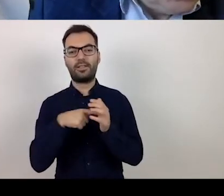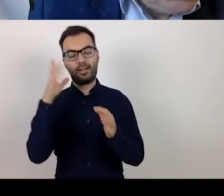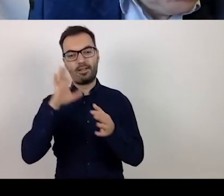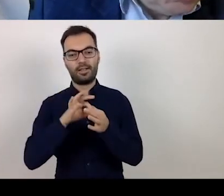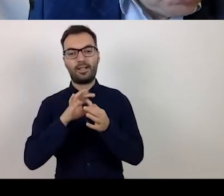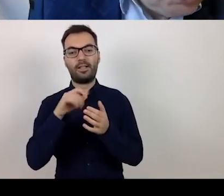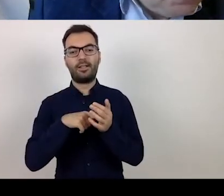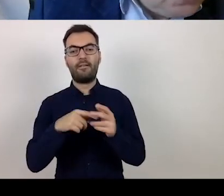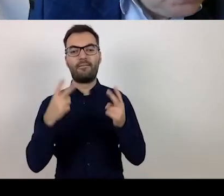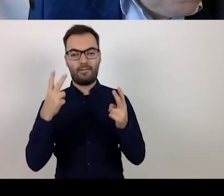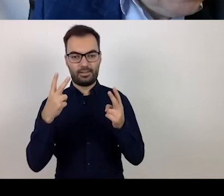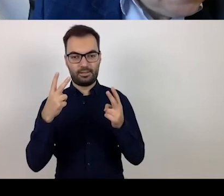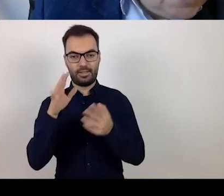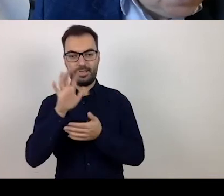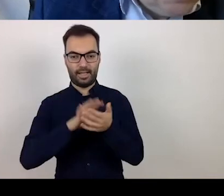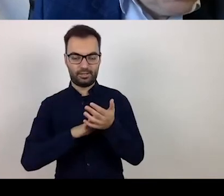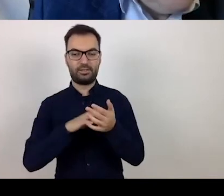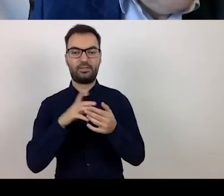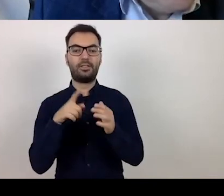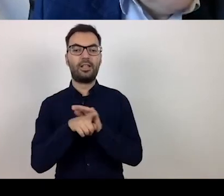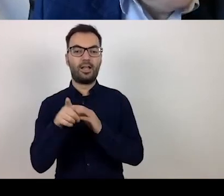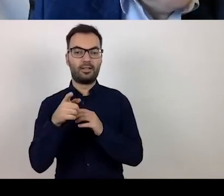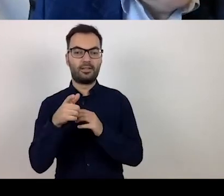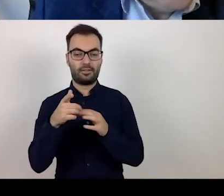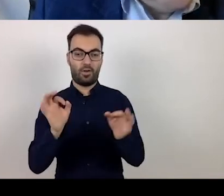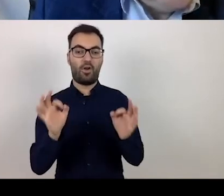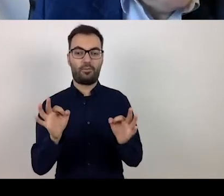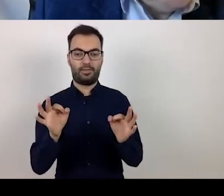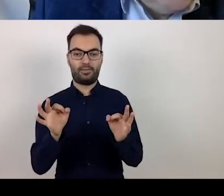which are relevant in terms of implementation